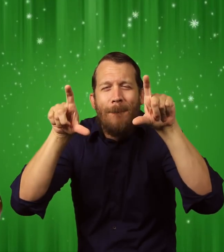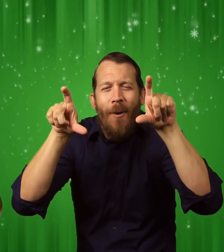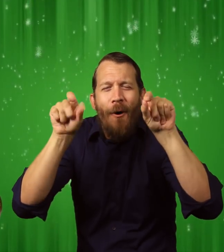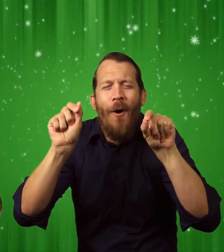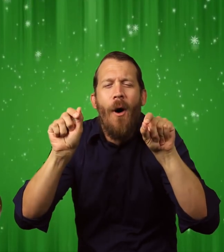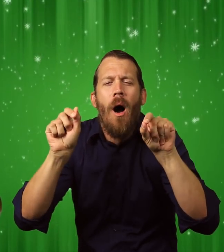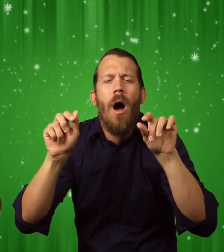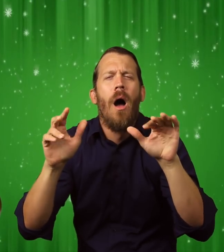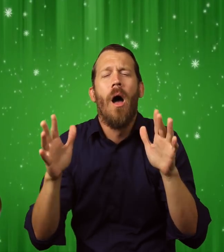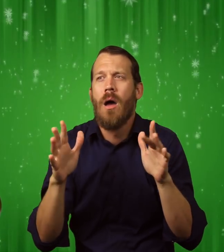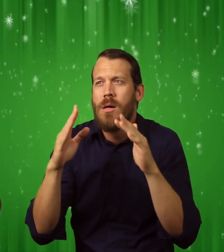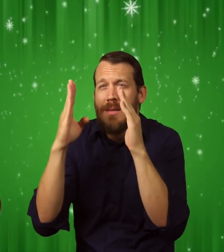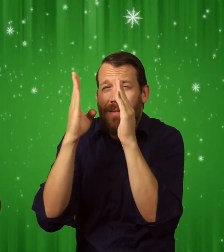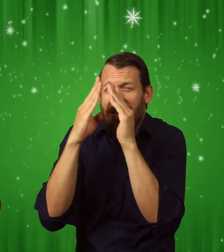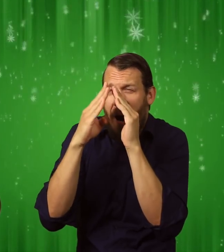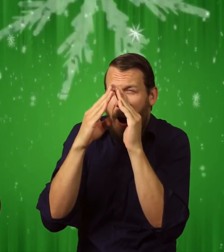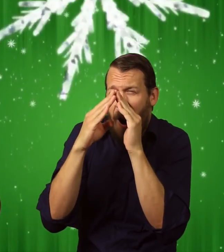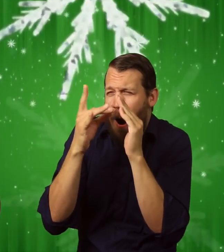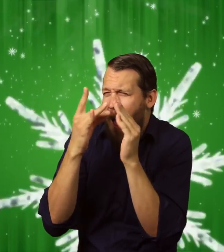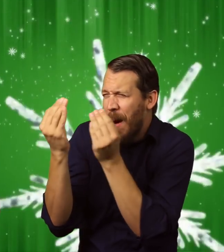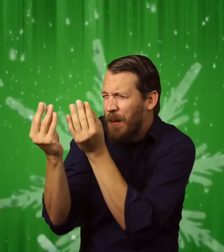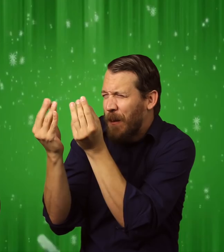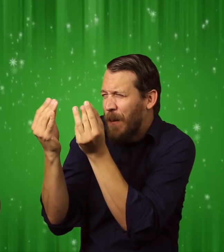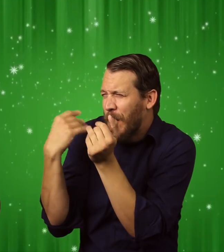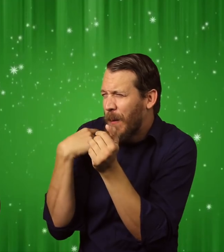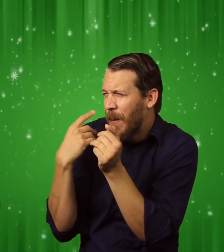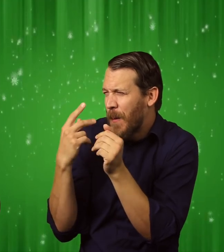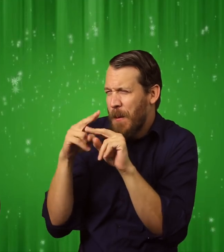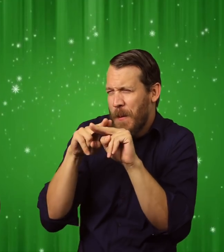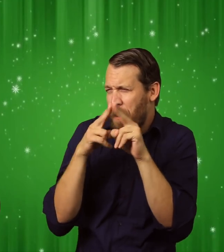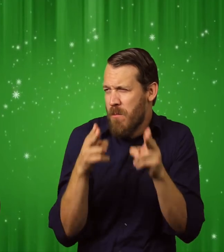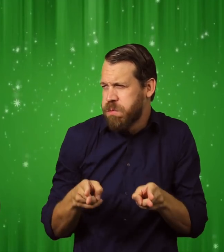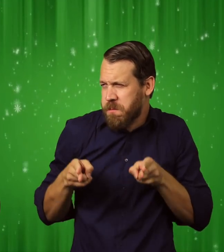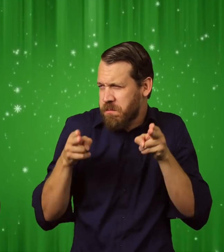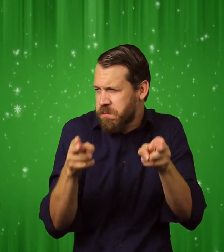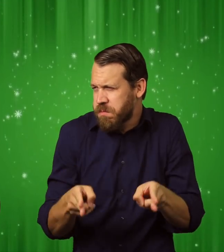Outside, the lights of towns and villages flickered in the distance